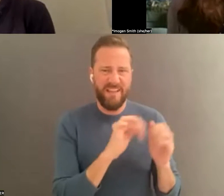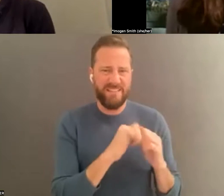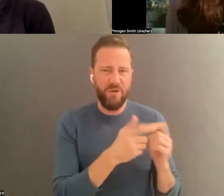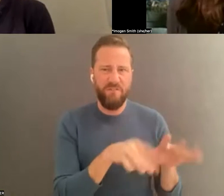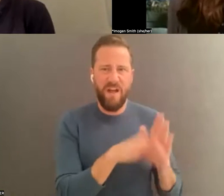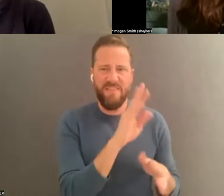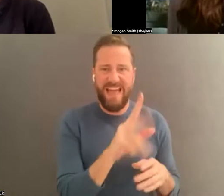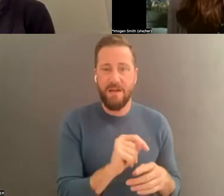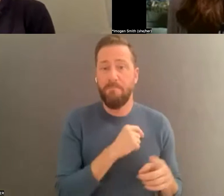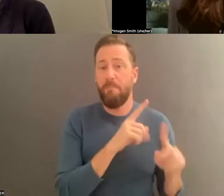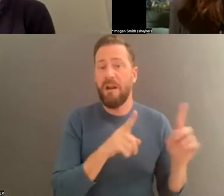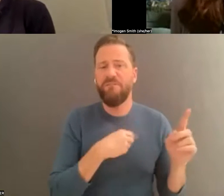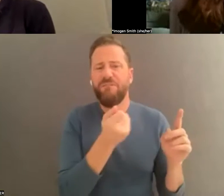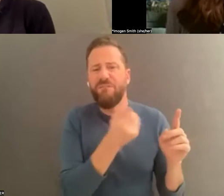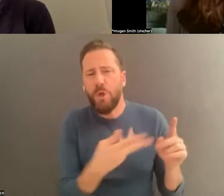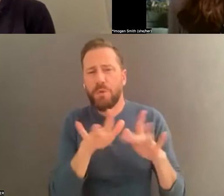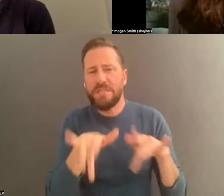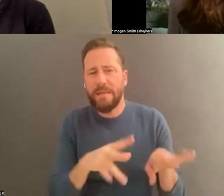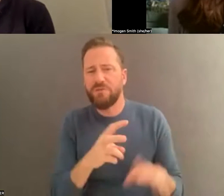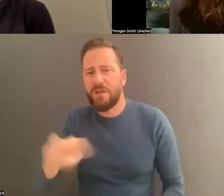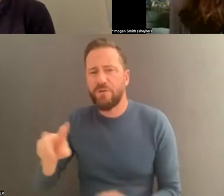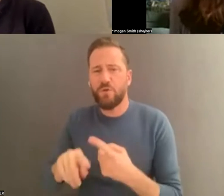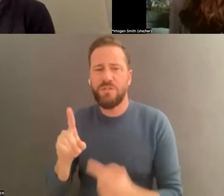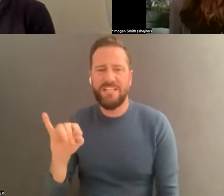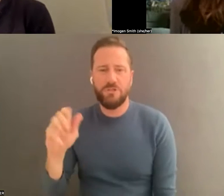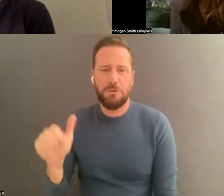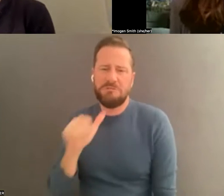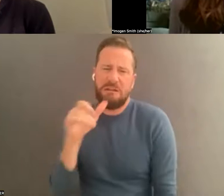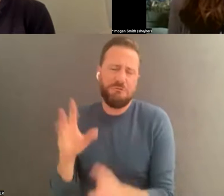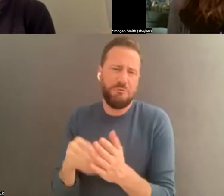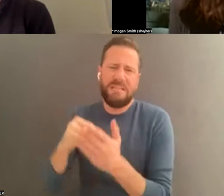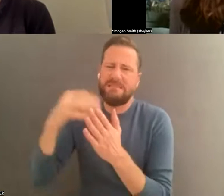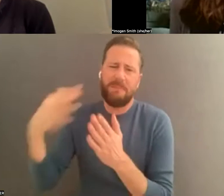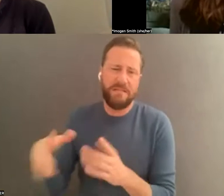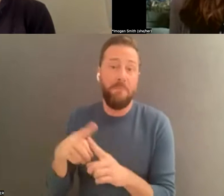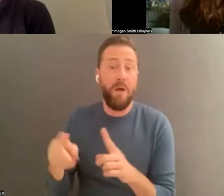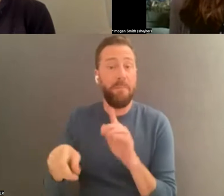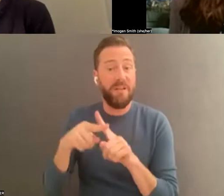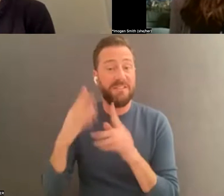isn't too expensive and there are some community-based non-profits that offer discounted